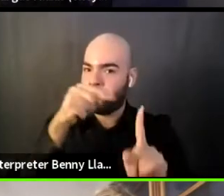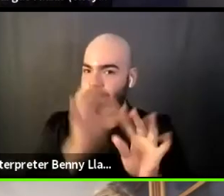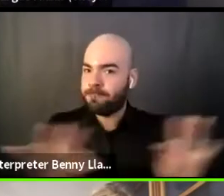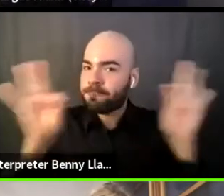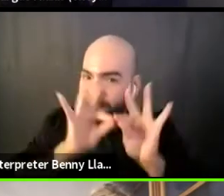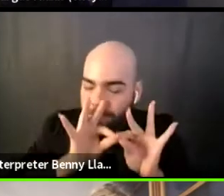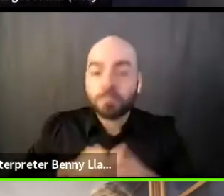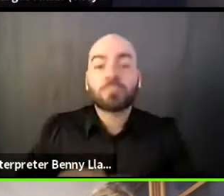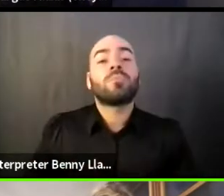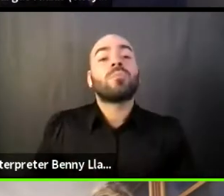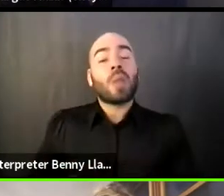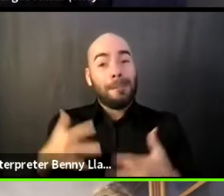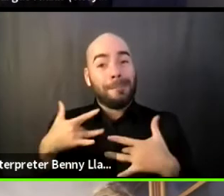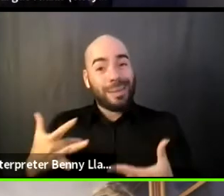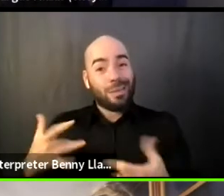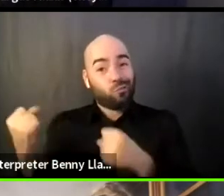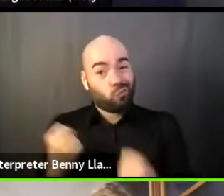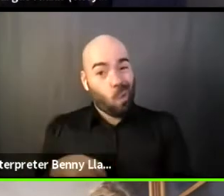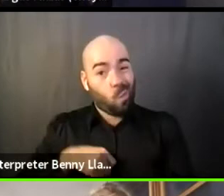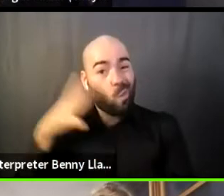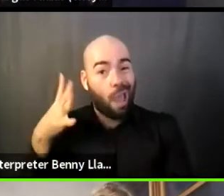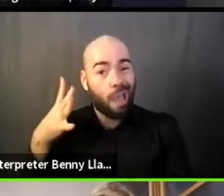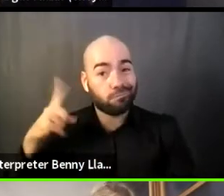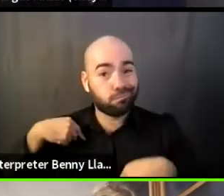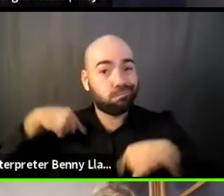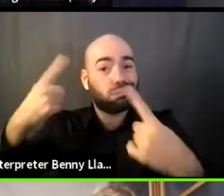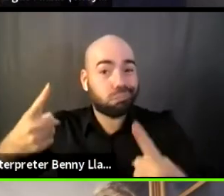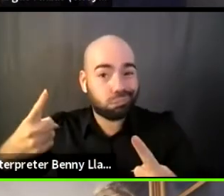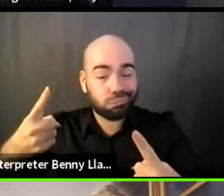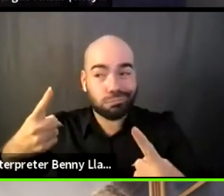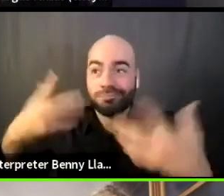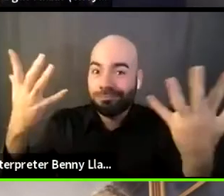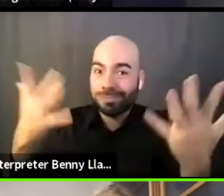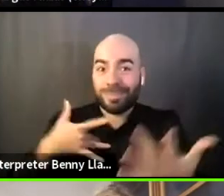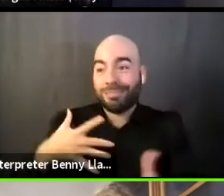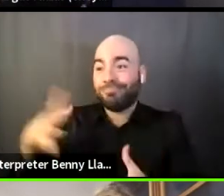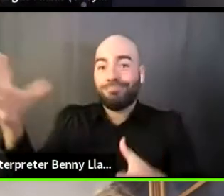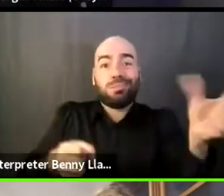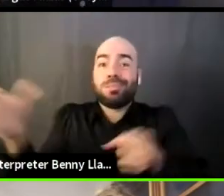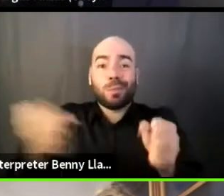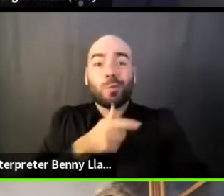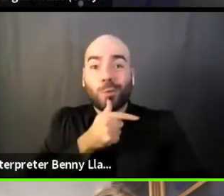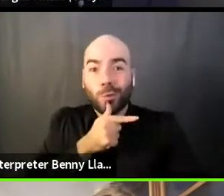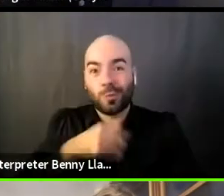at a predominantly white institution, can be predominantly white artists and saying,